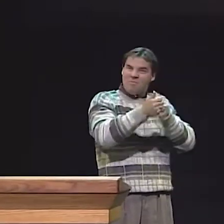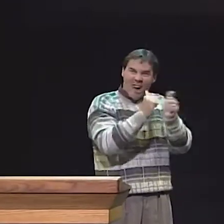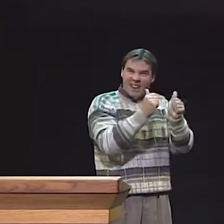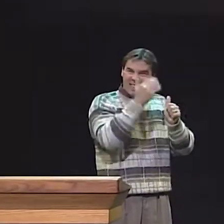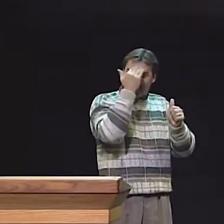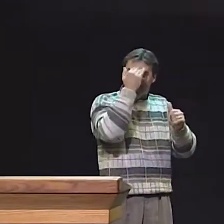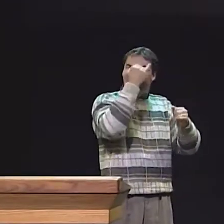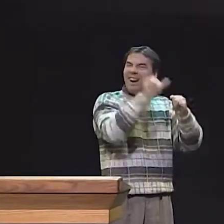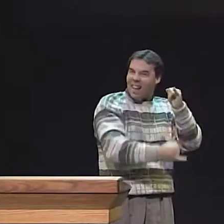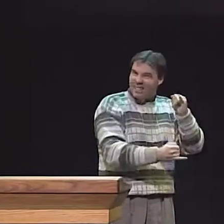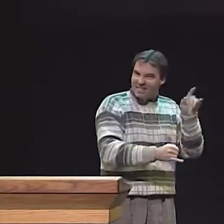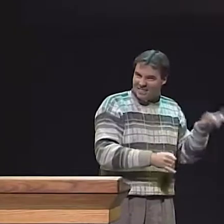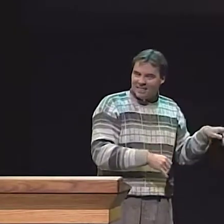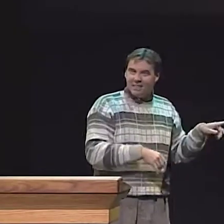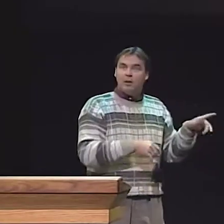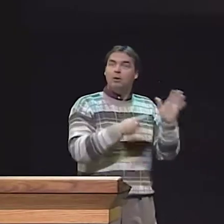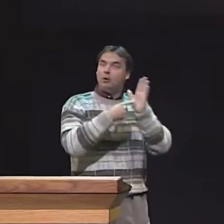FROM THE ASL TEST BATTERY